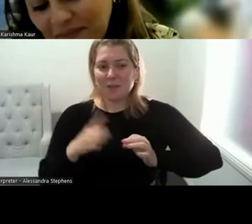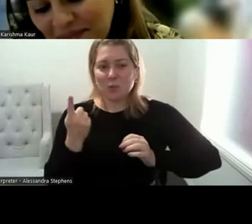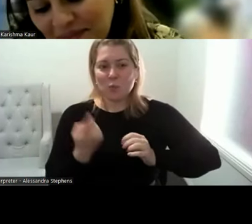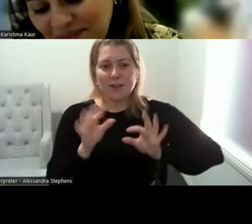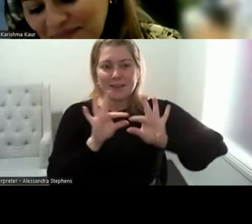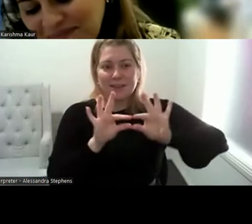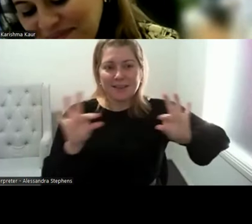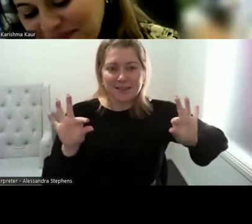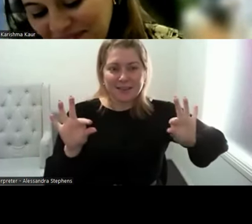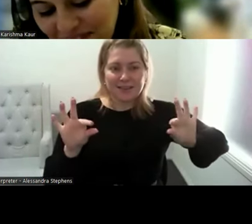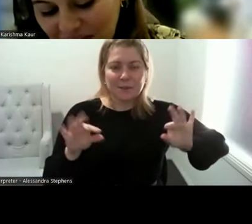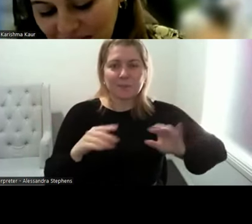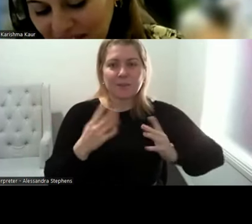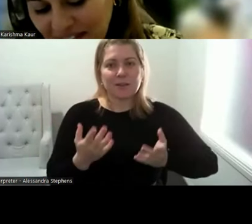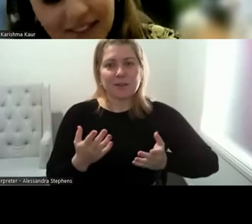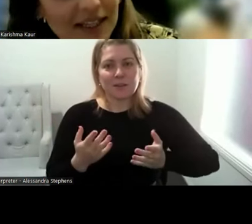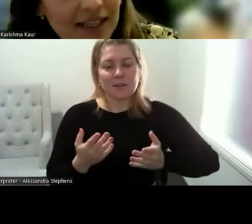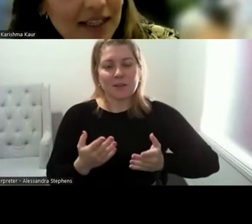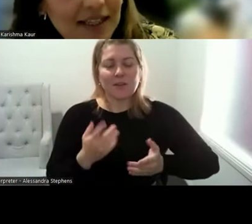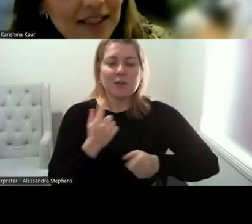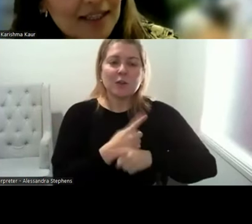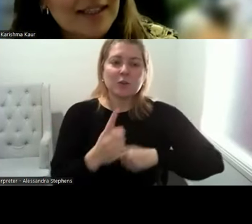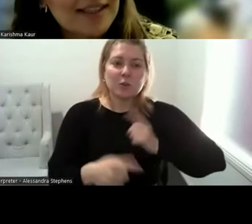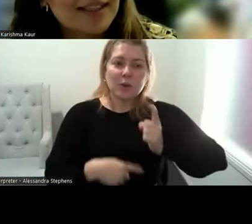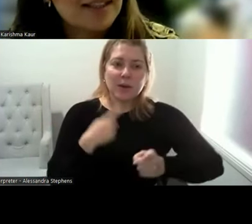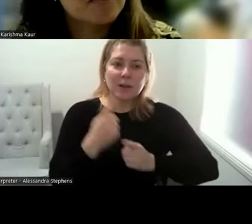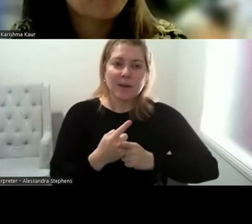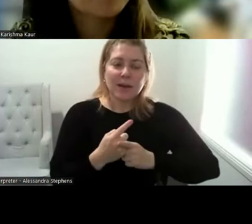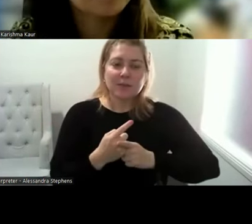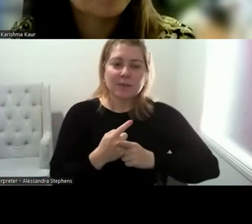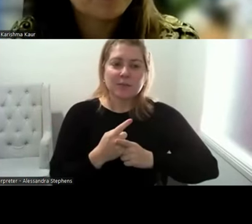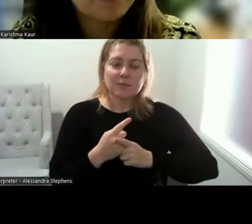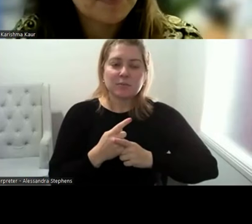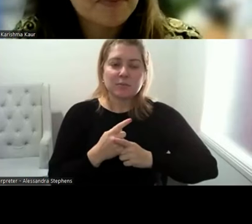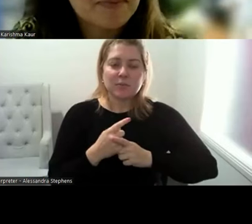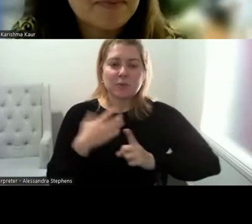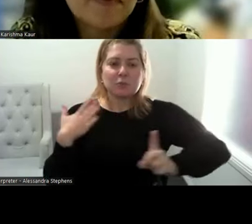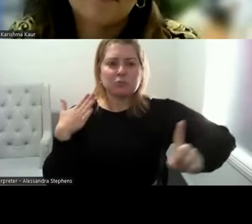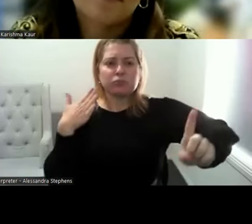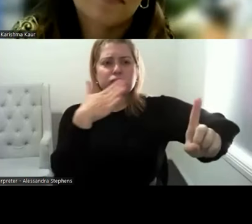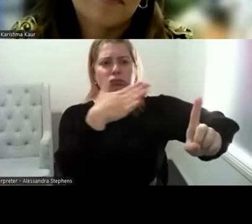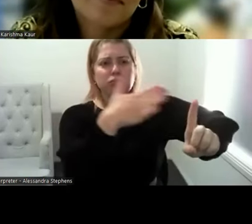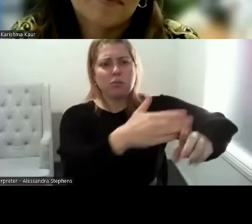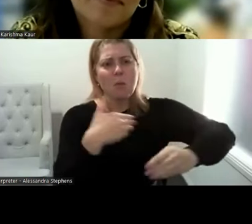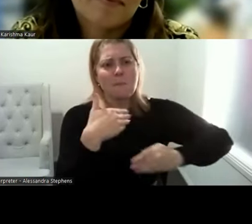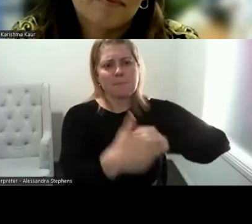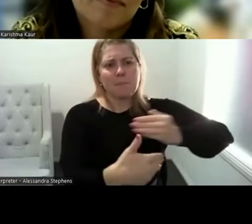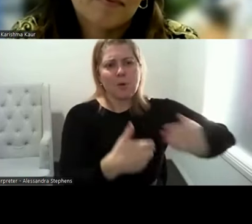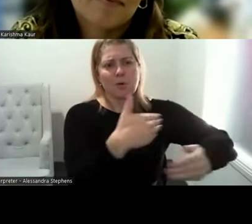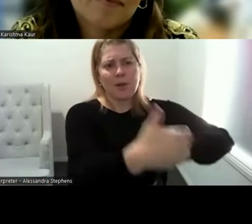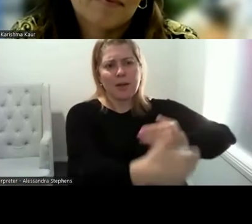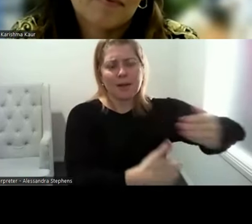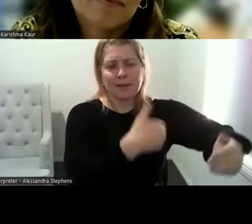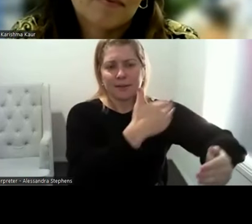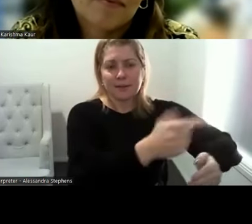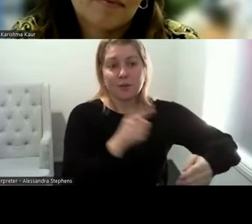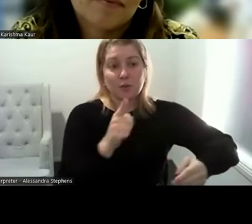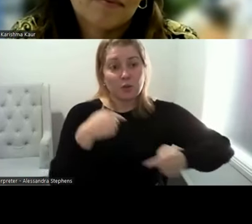context of sustainability and long term progress. How can you can you describe what success looks